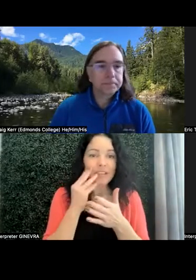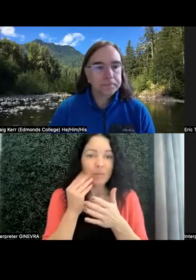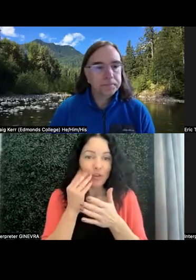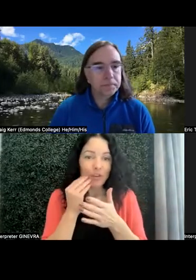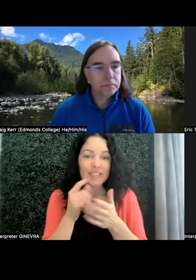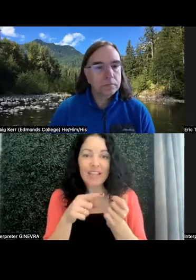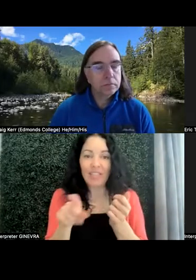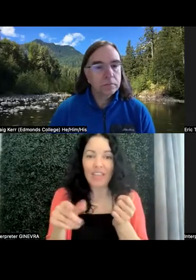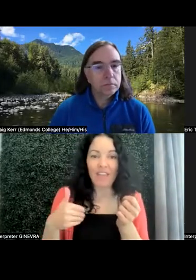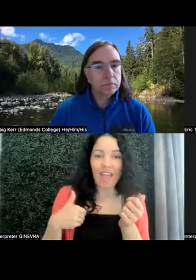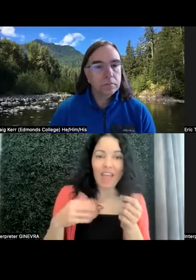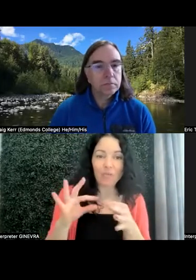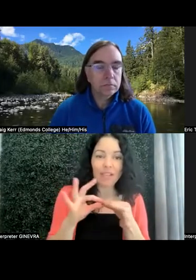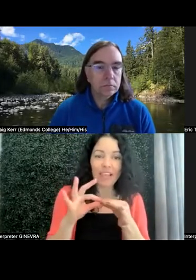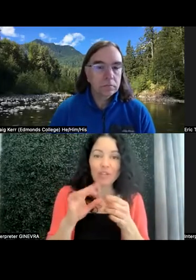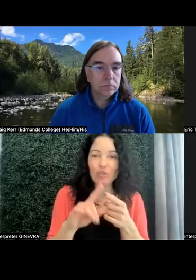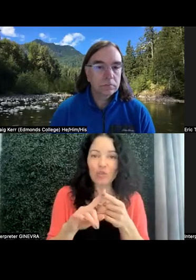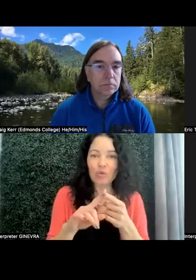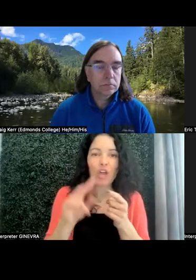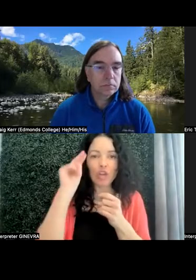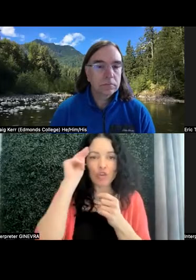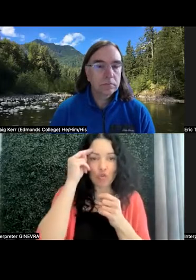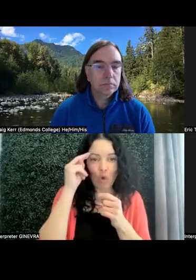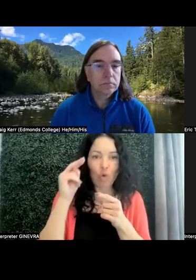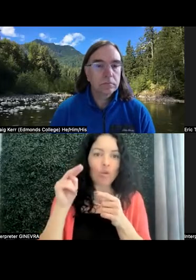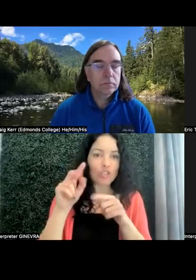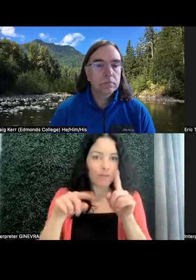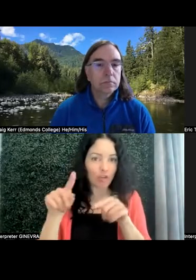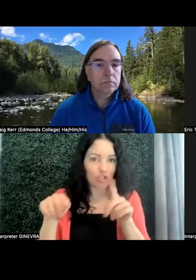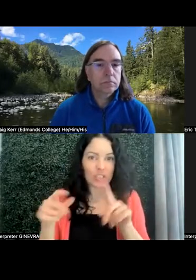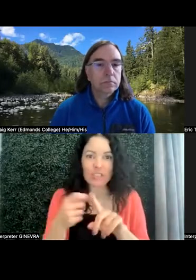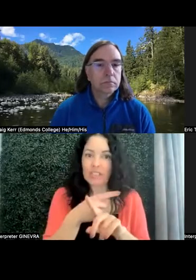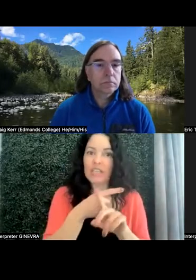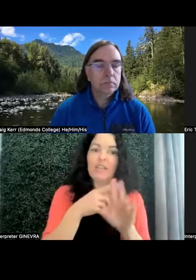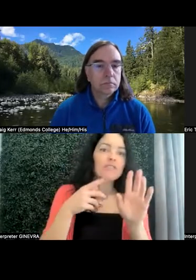had related to an neurodivergent student-- neurodivergent students' learning